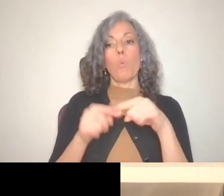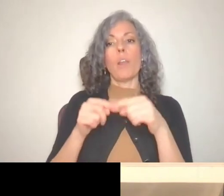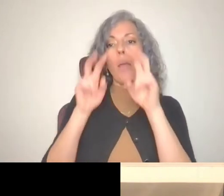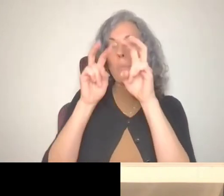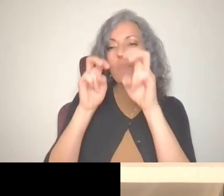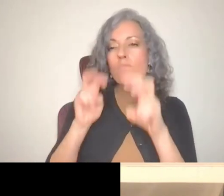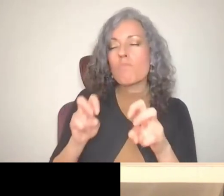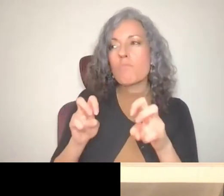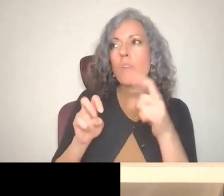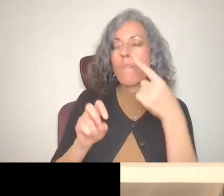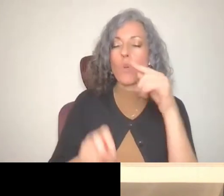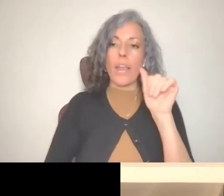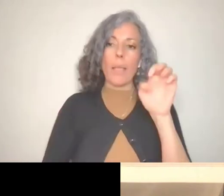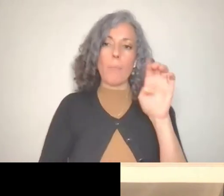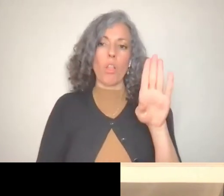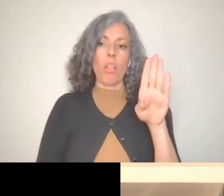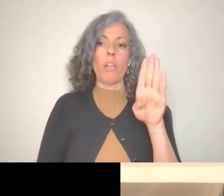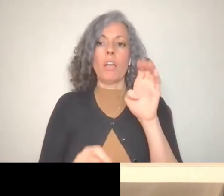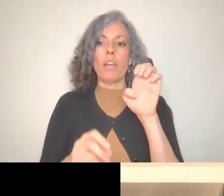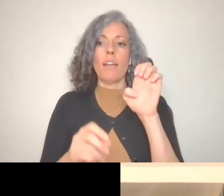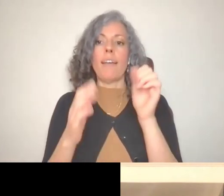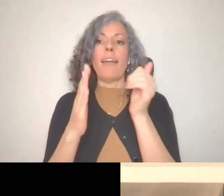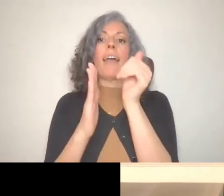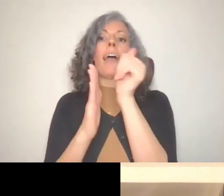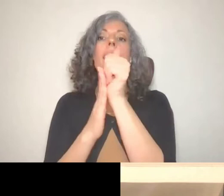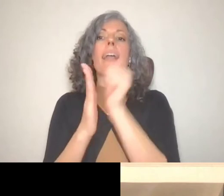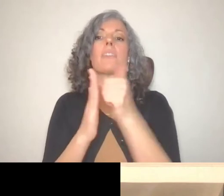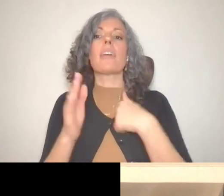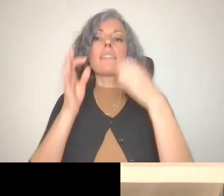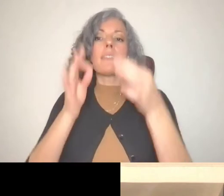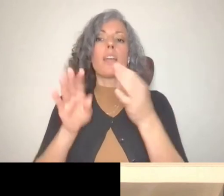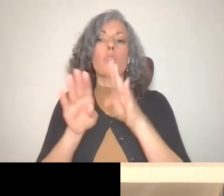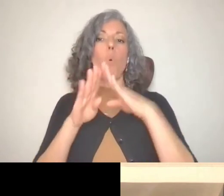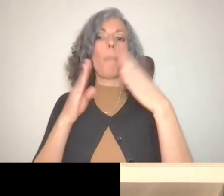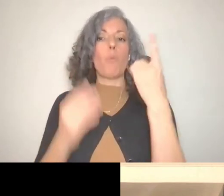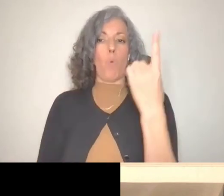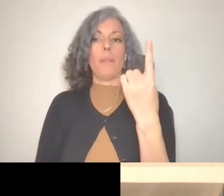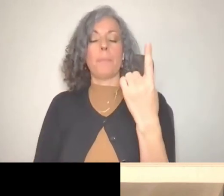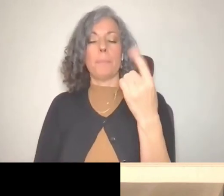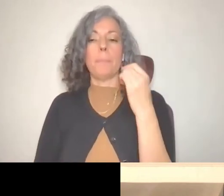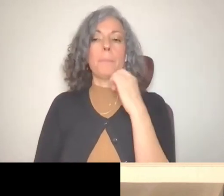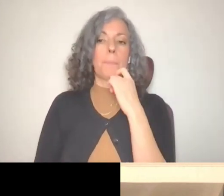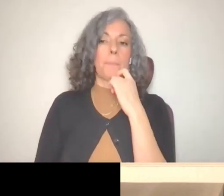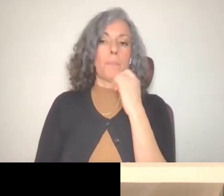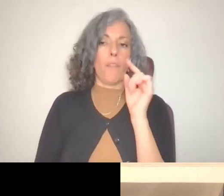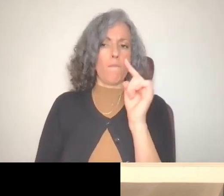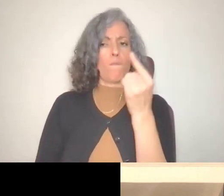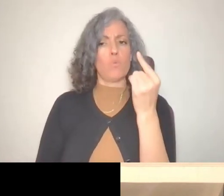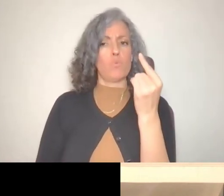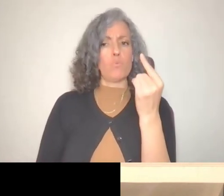accounts and I decide to open one, one of the very first in order to open an ABLE